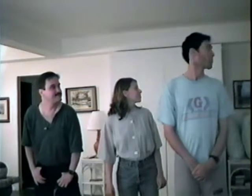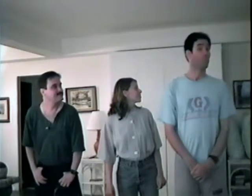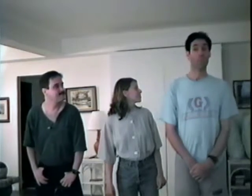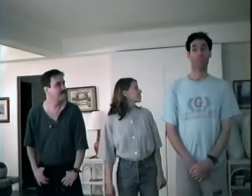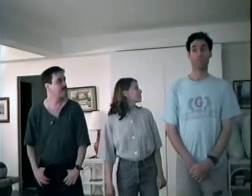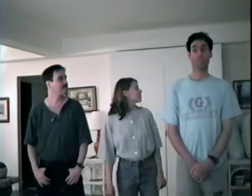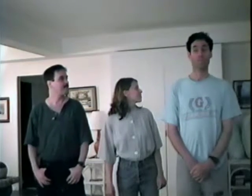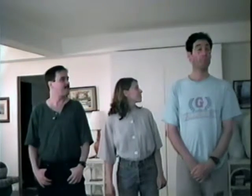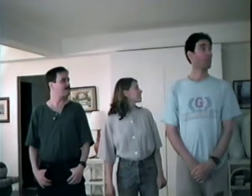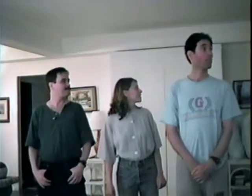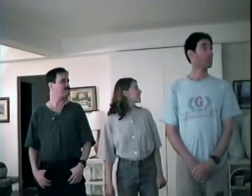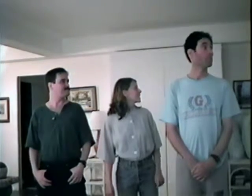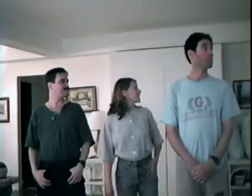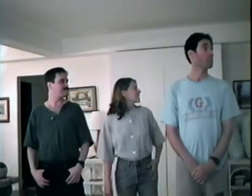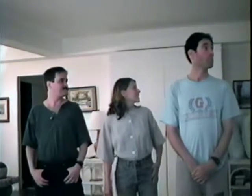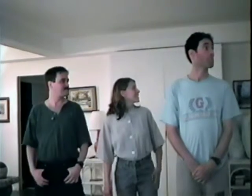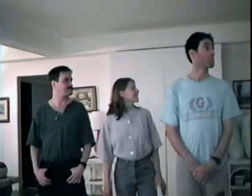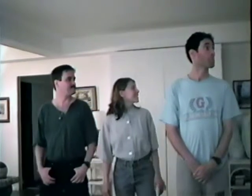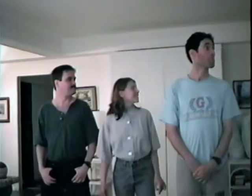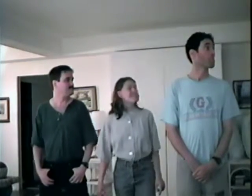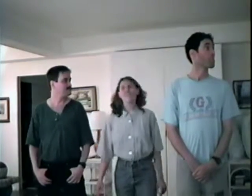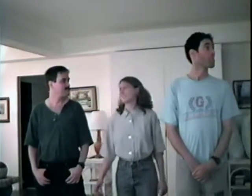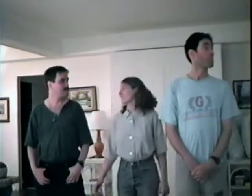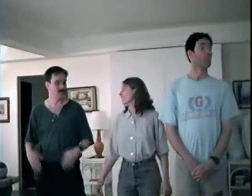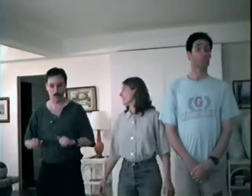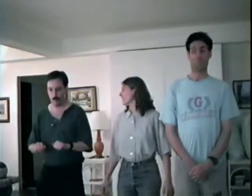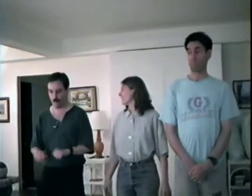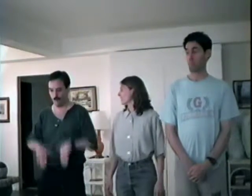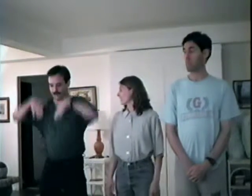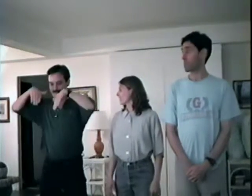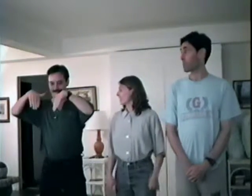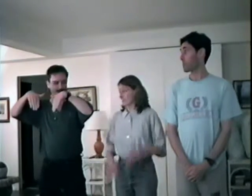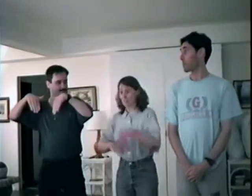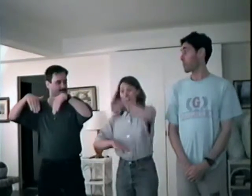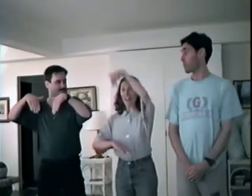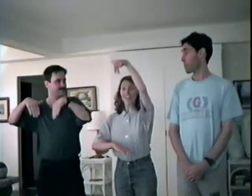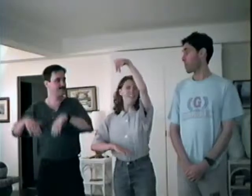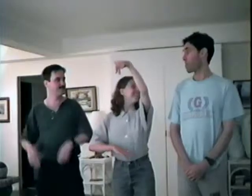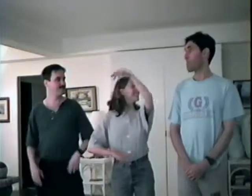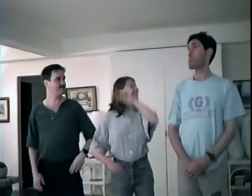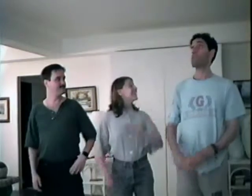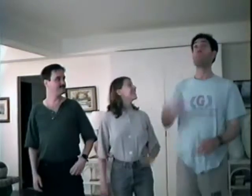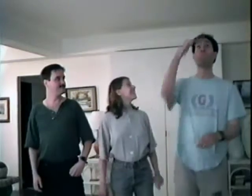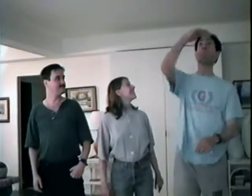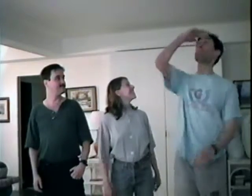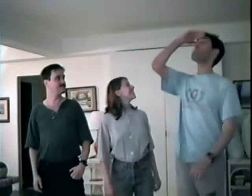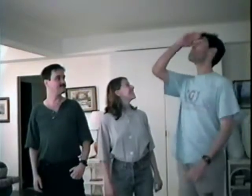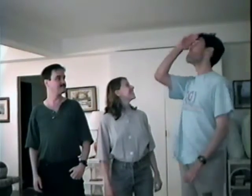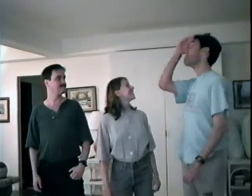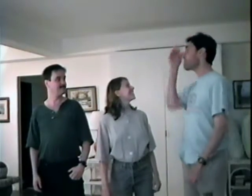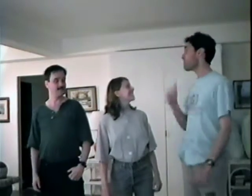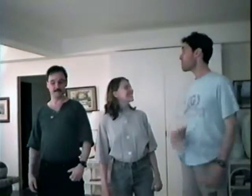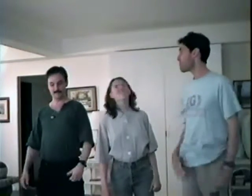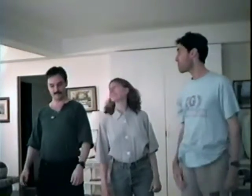I’m sweet, I’m sweet! I’m flying! Flying ! Flying ! Flying!